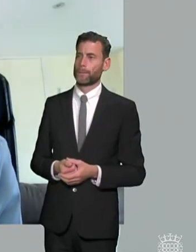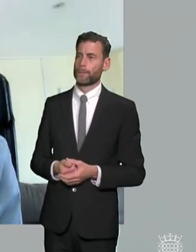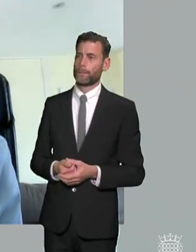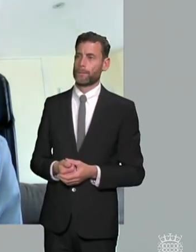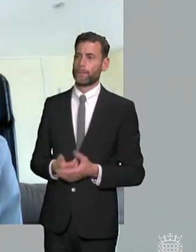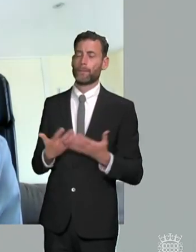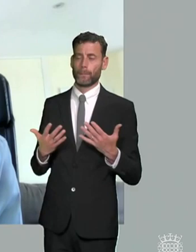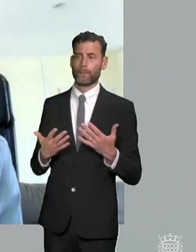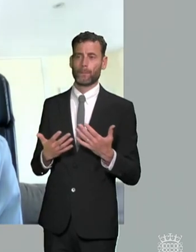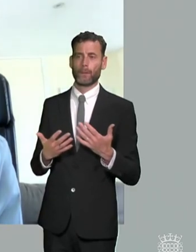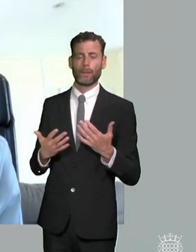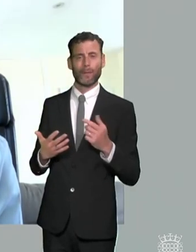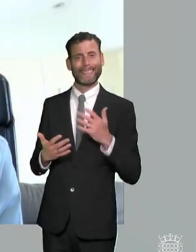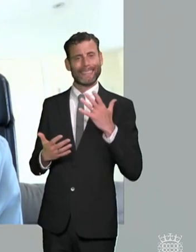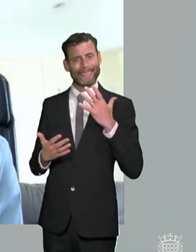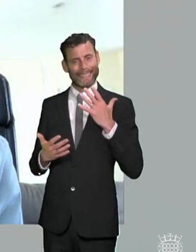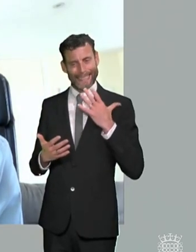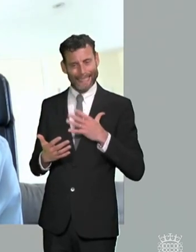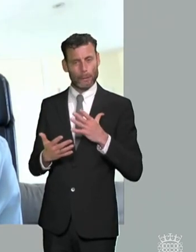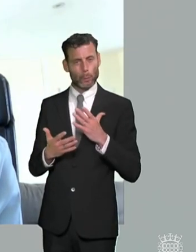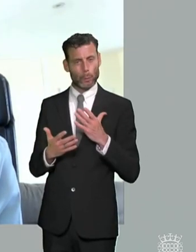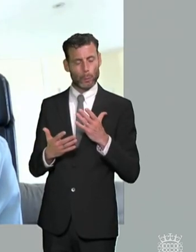and a little bit of softening in that position if if the list is created